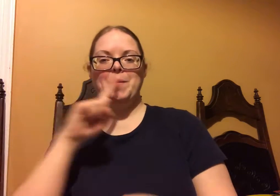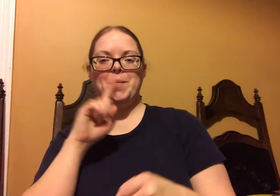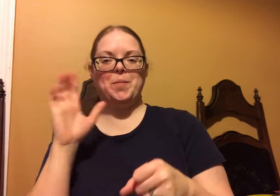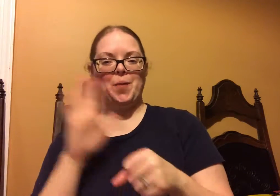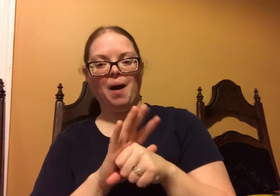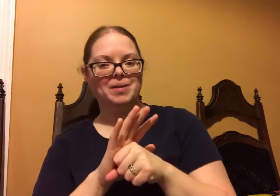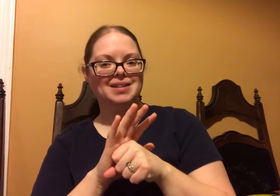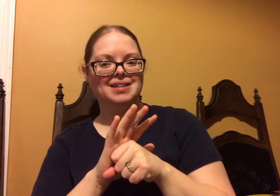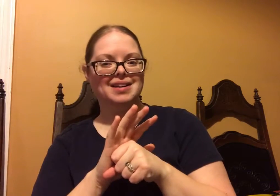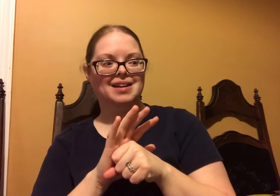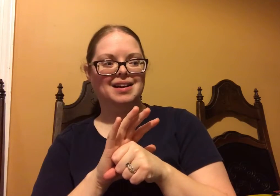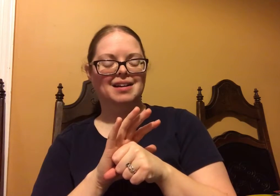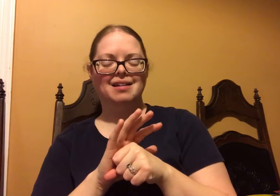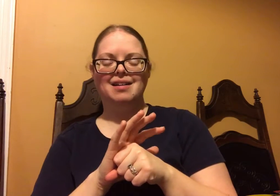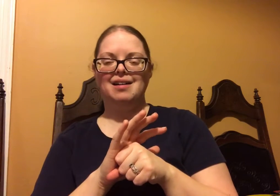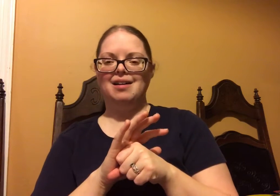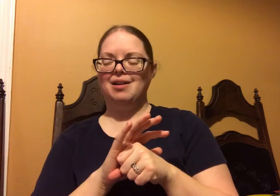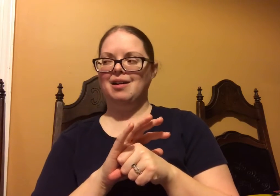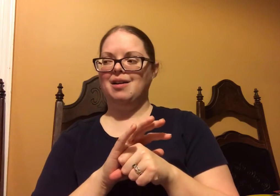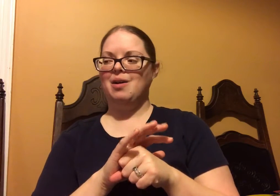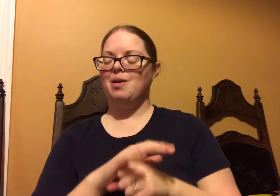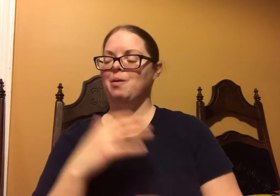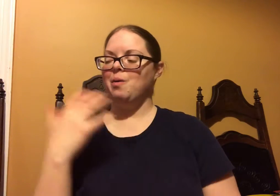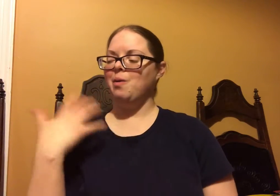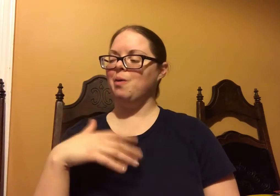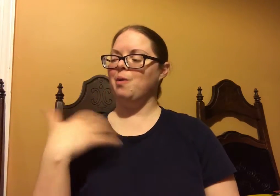Seed to Seal promise.